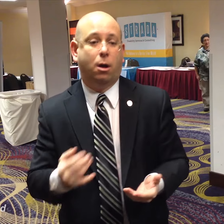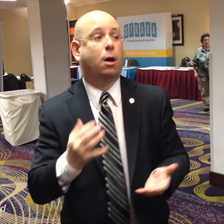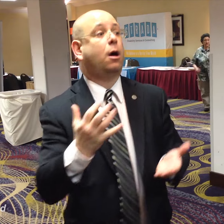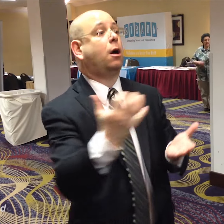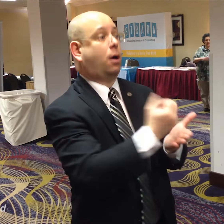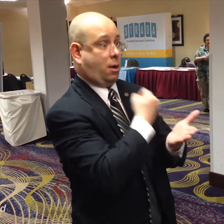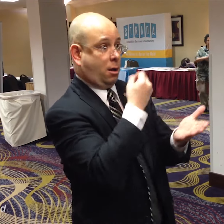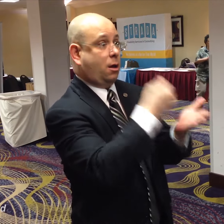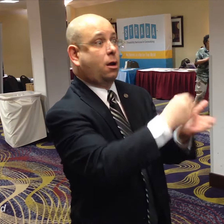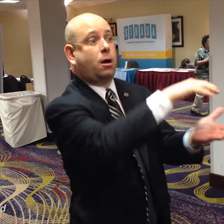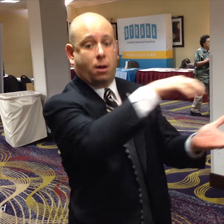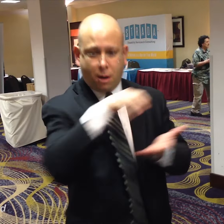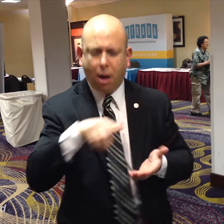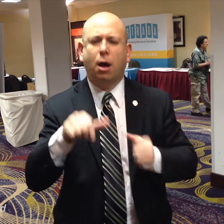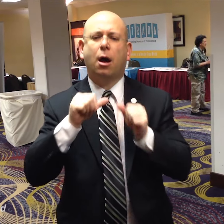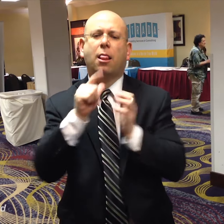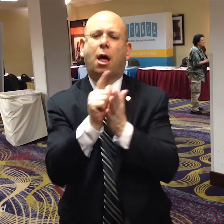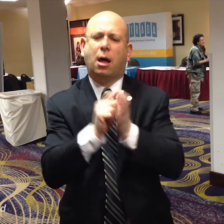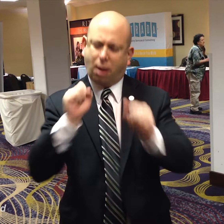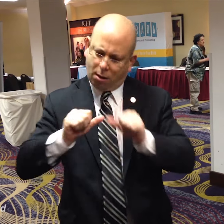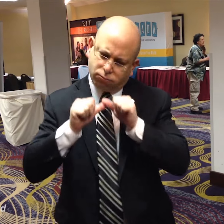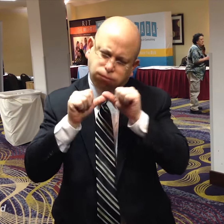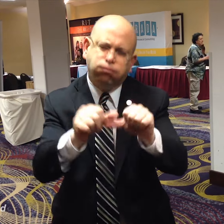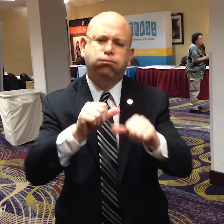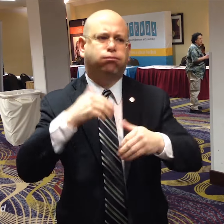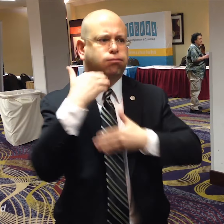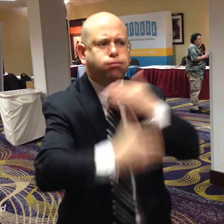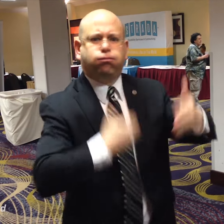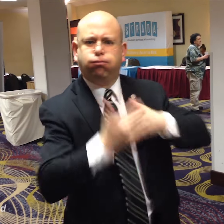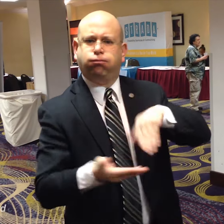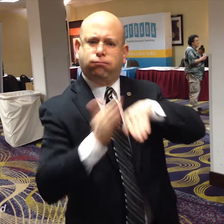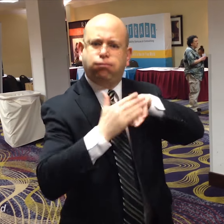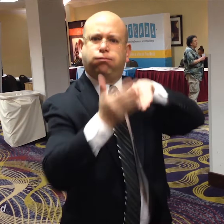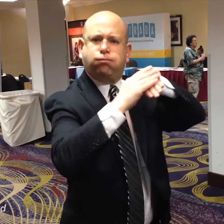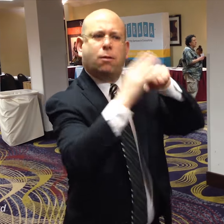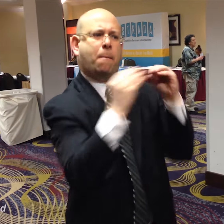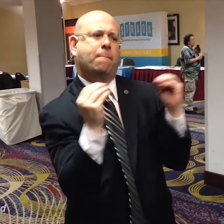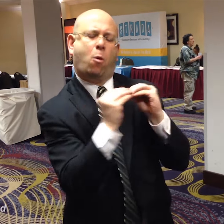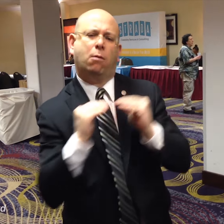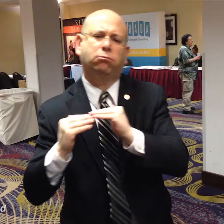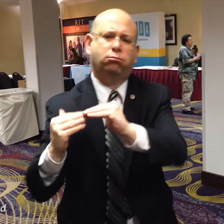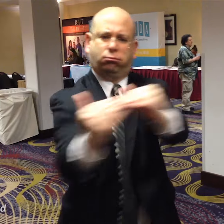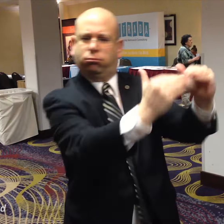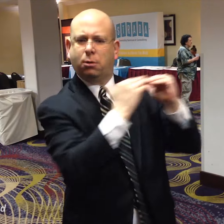With the money, lawyers can continue their hard work towards equality.